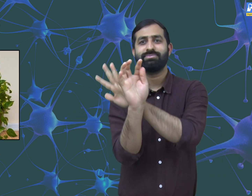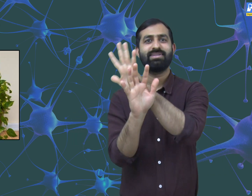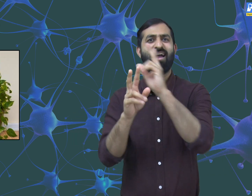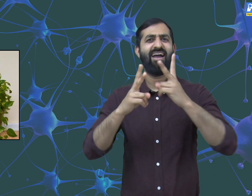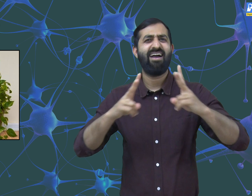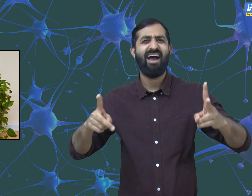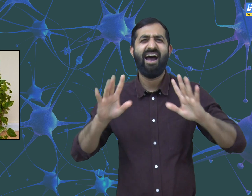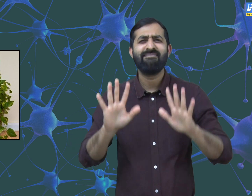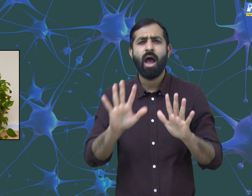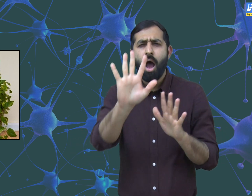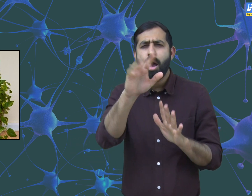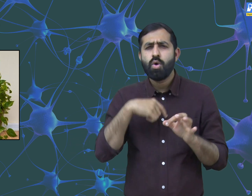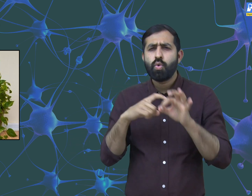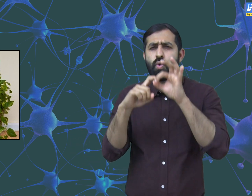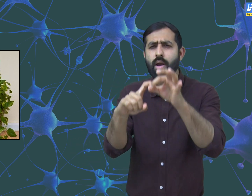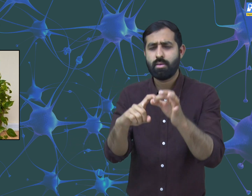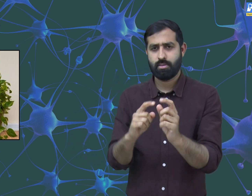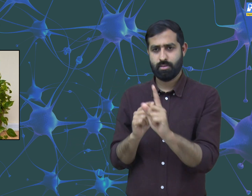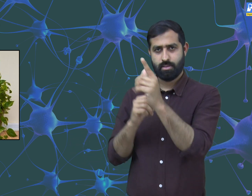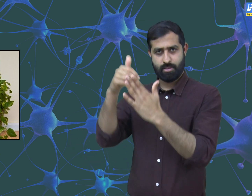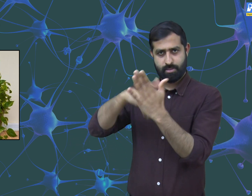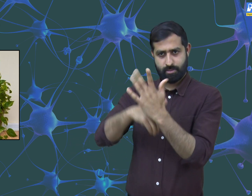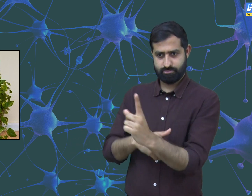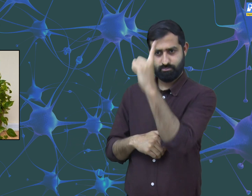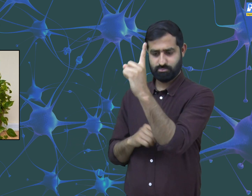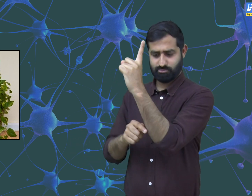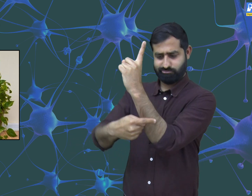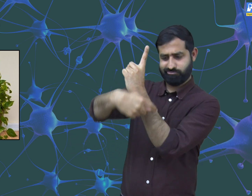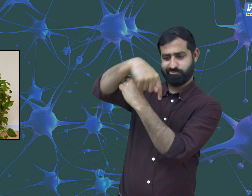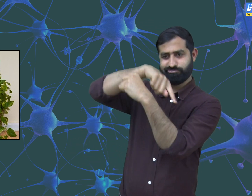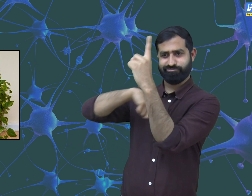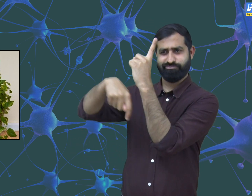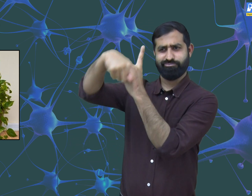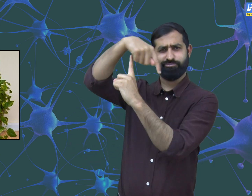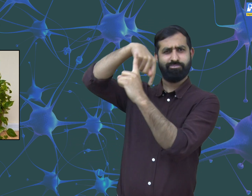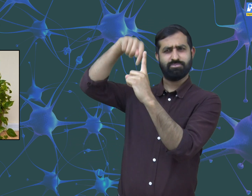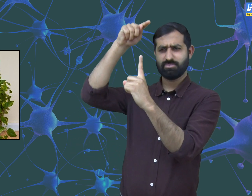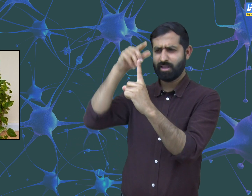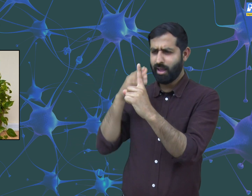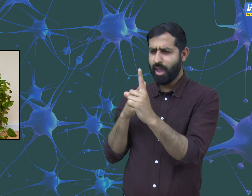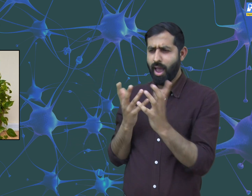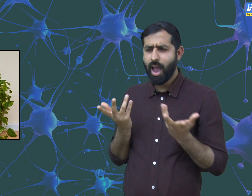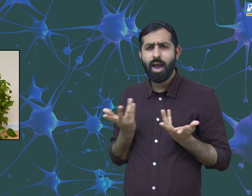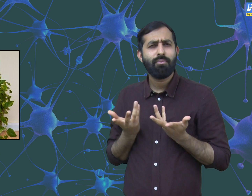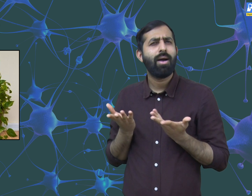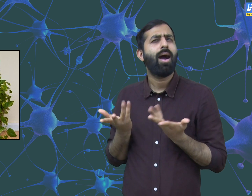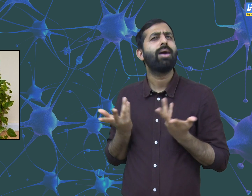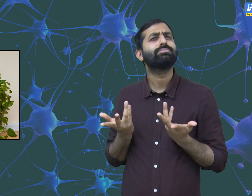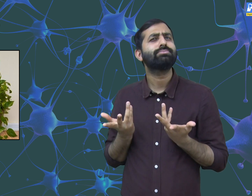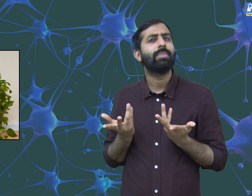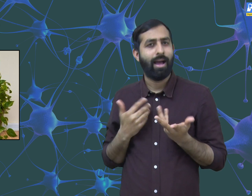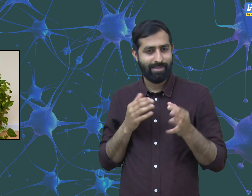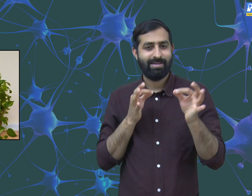These plants climb in different ways. How do climber plants climb.